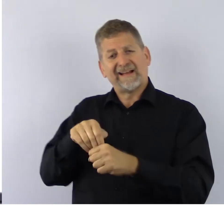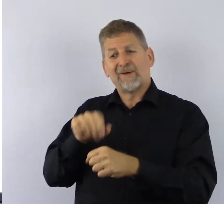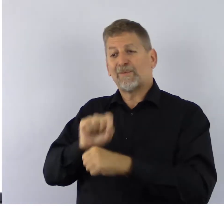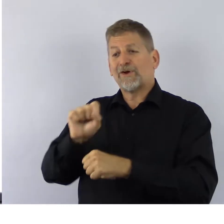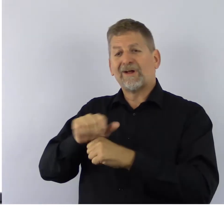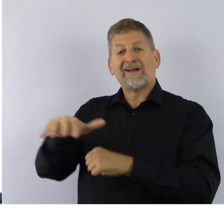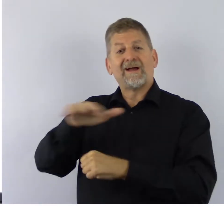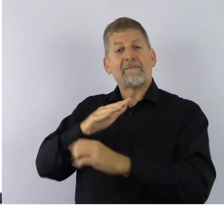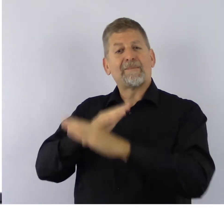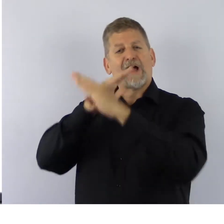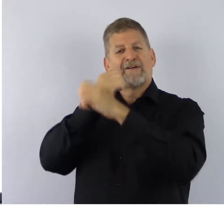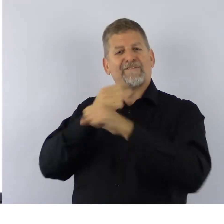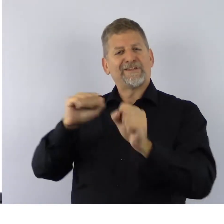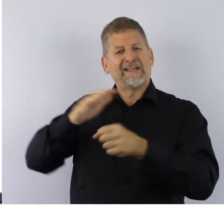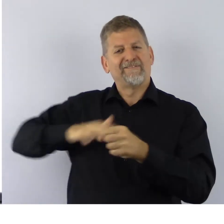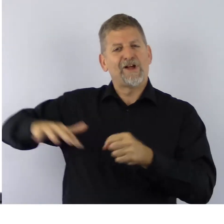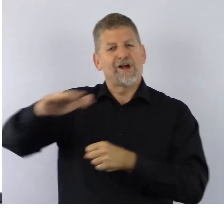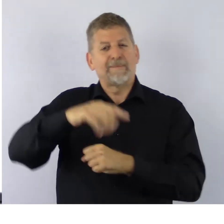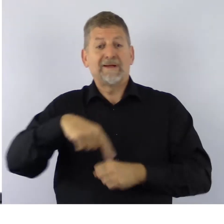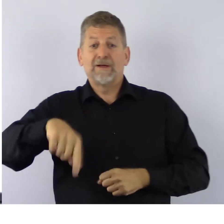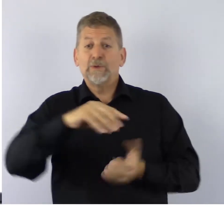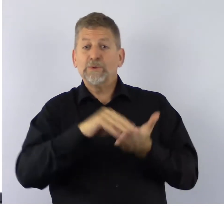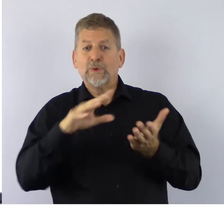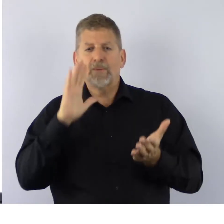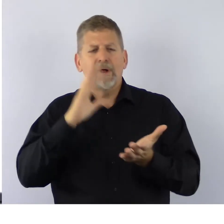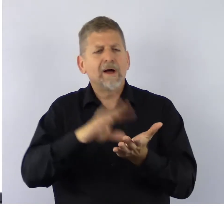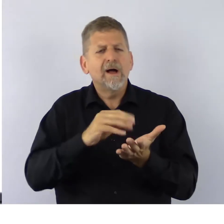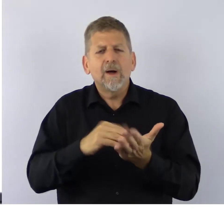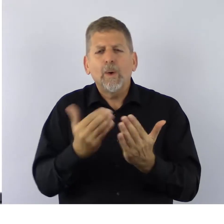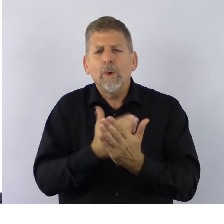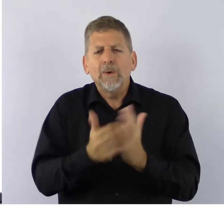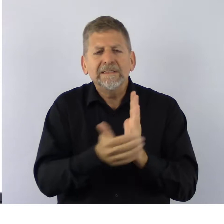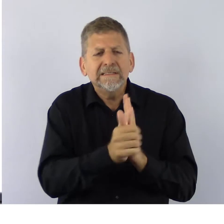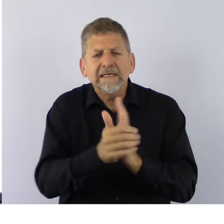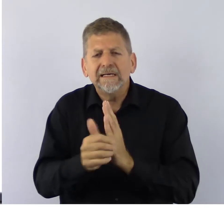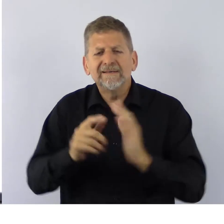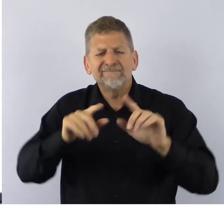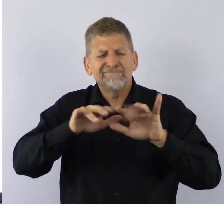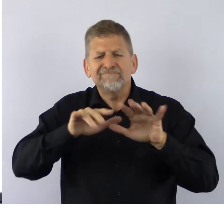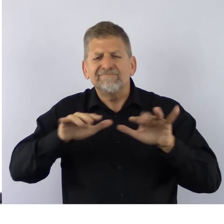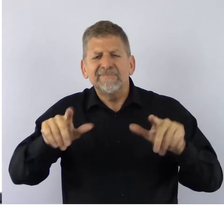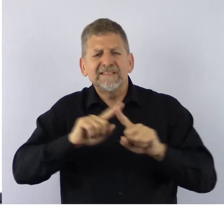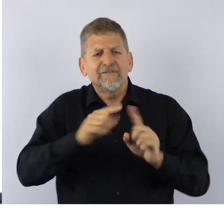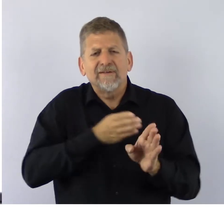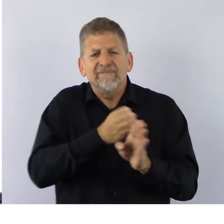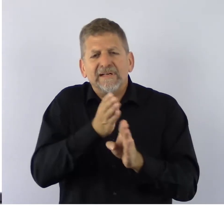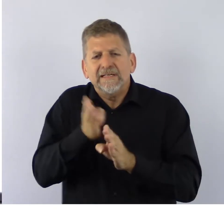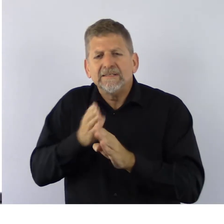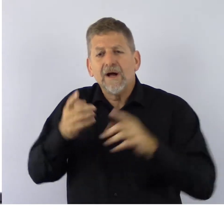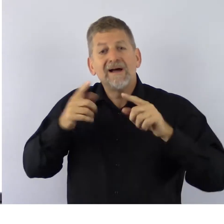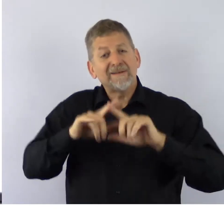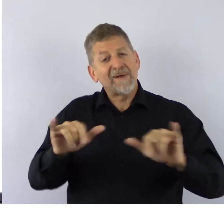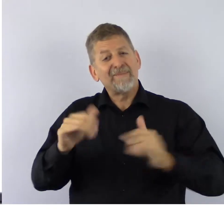These students will learn new skills in a variety of fields, while earning money to put towards school